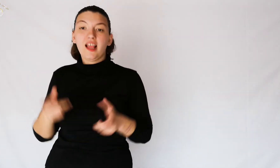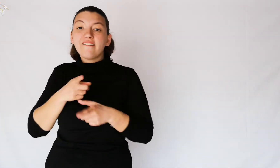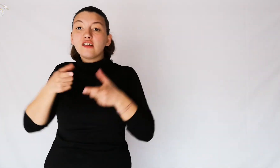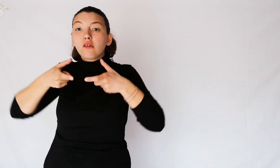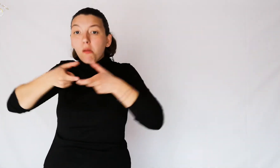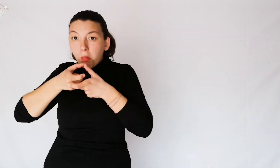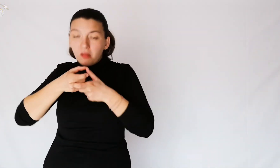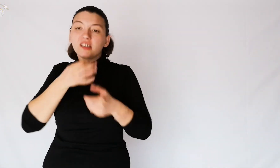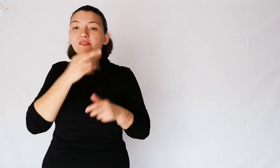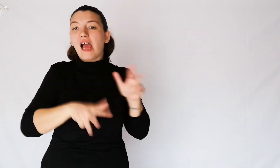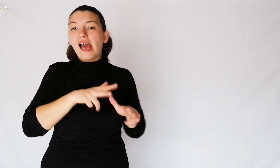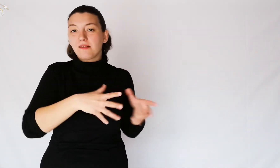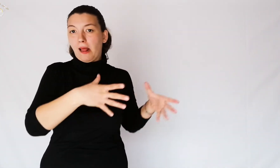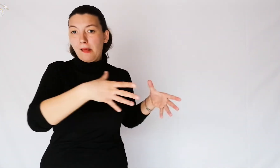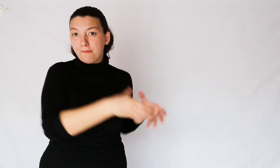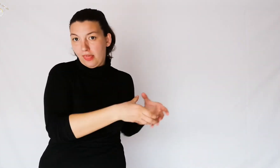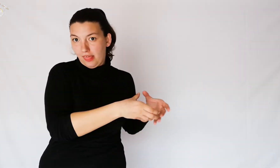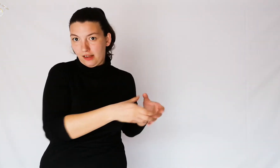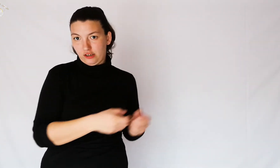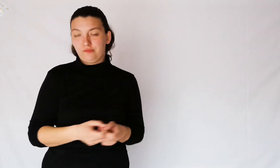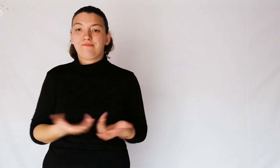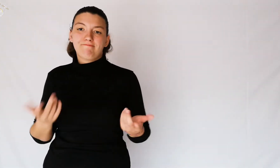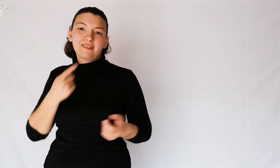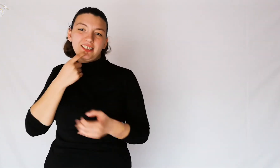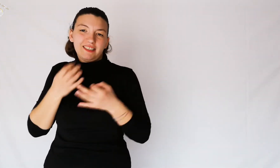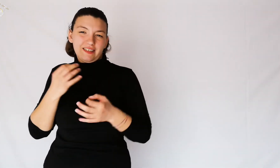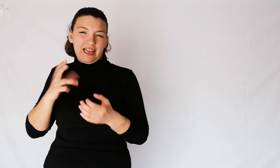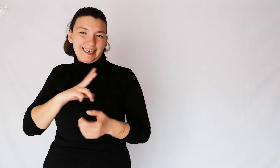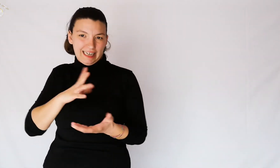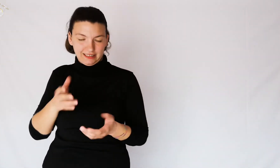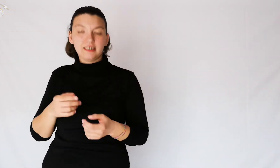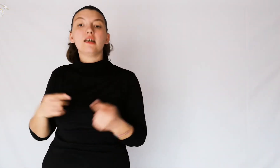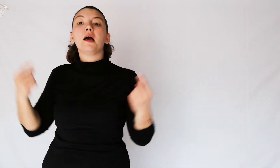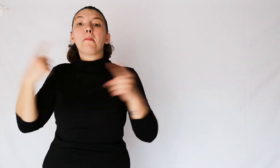if the disc is small, fewer animals are given therefore it indicates wealth.